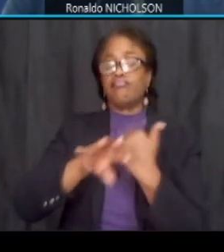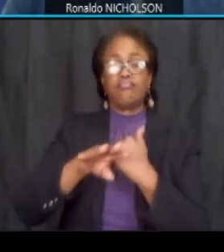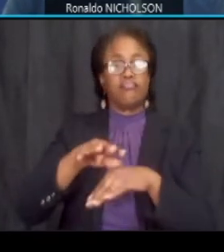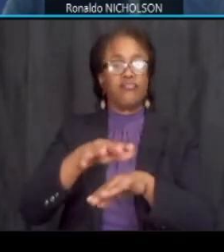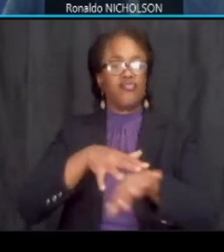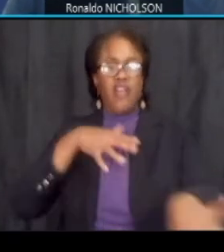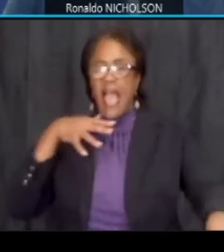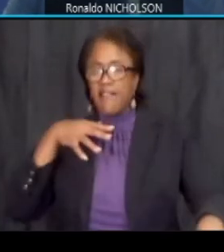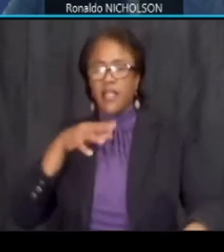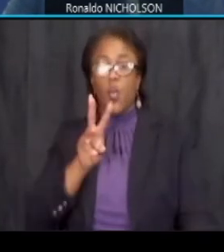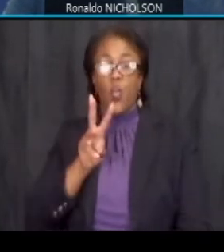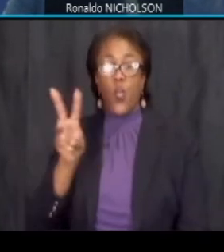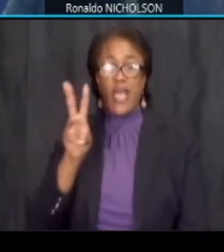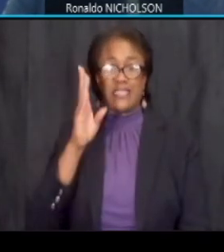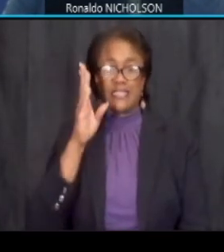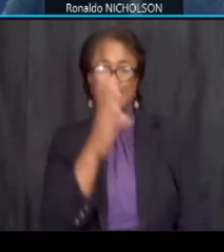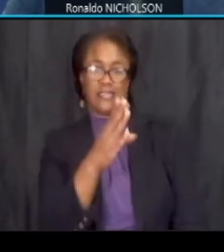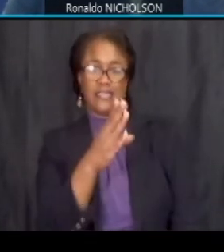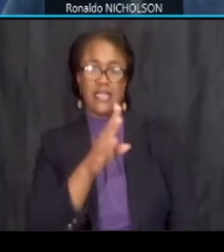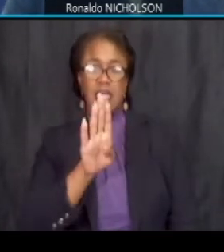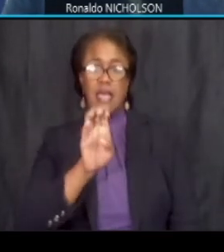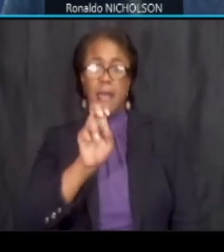through our studies we are predicting up to five minutes